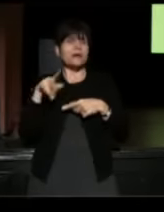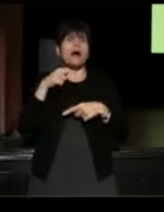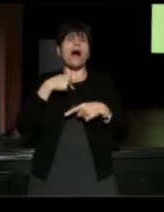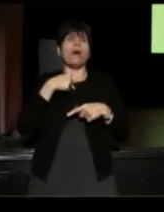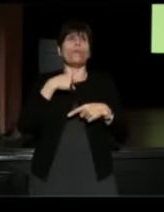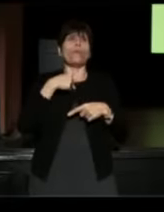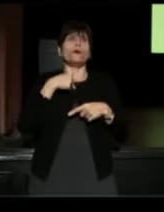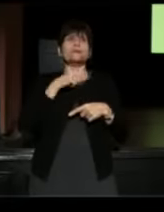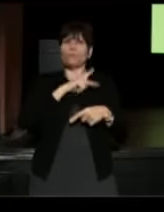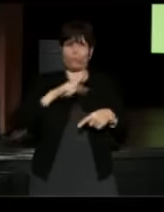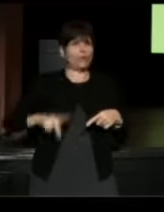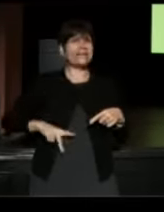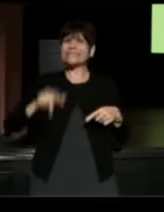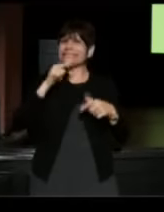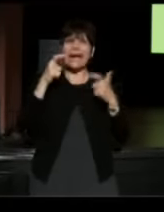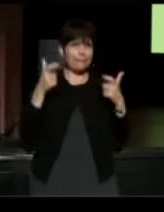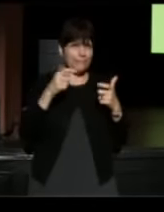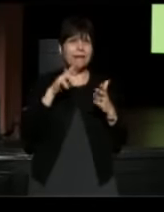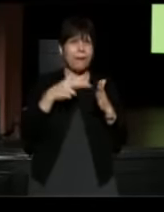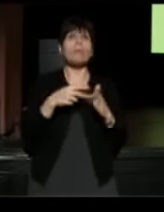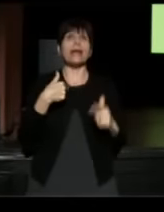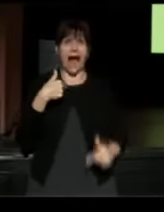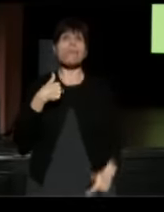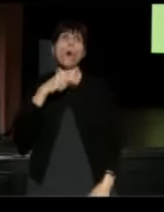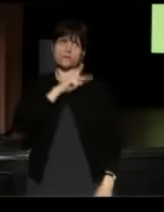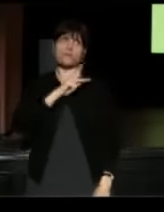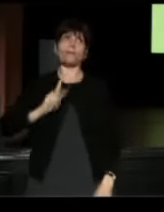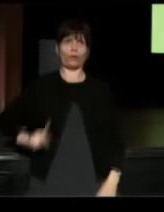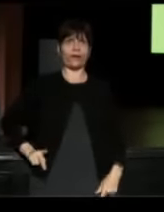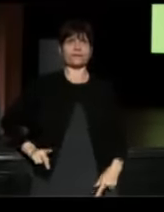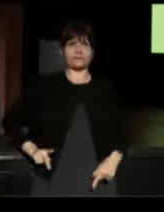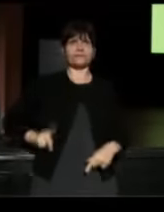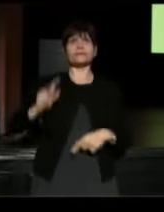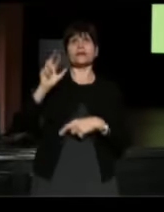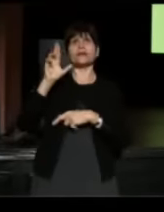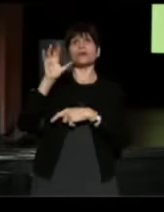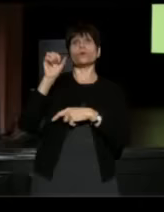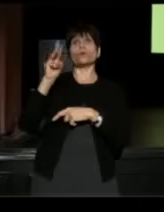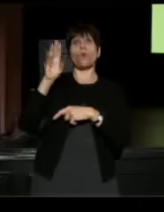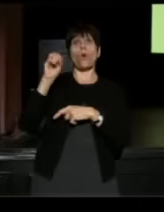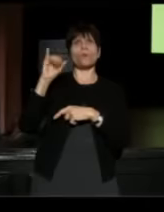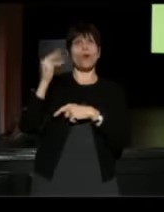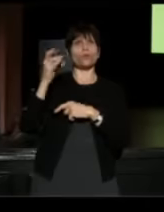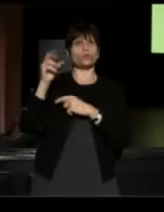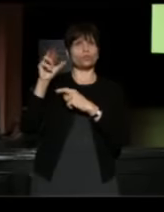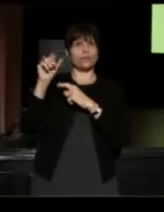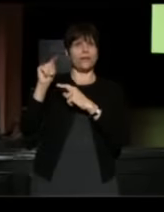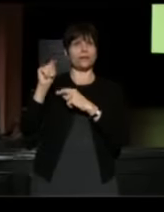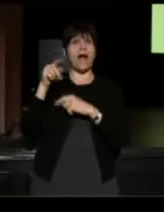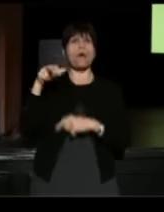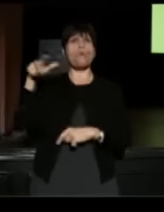Not a big part, but I was the prince. After that opening scene when I walked off stage, I said, "that's it.